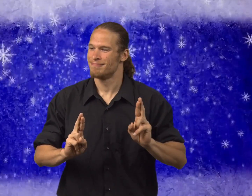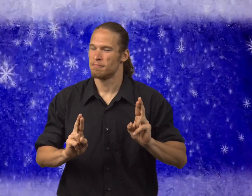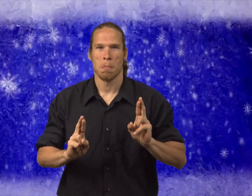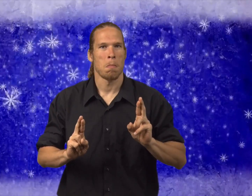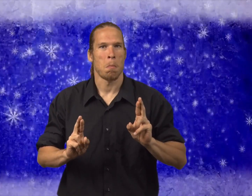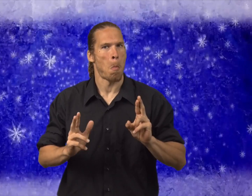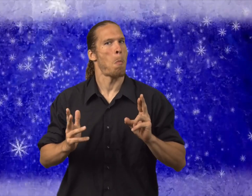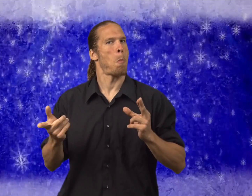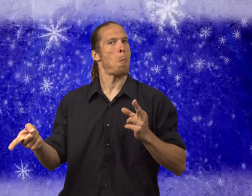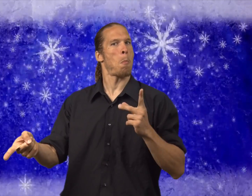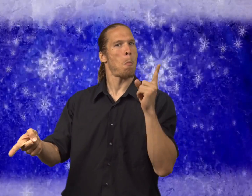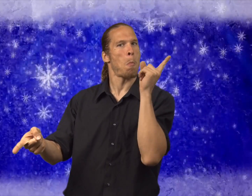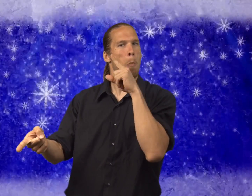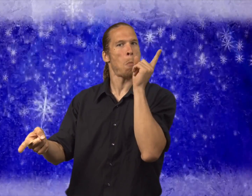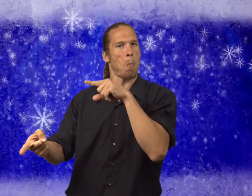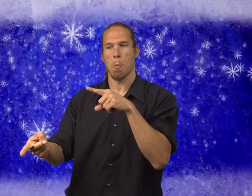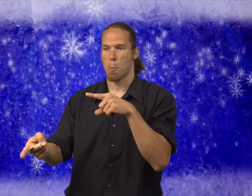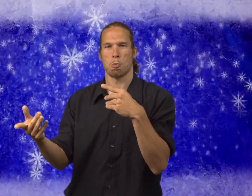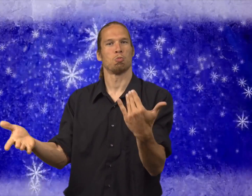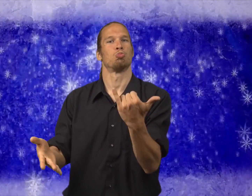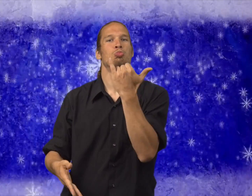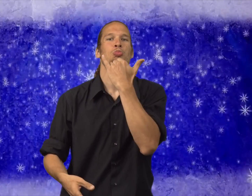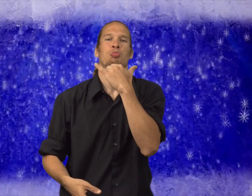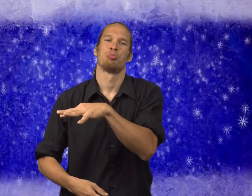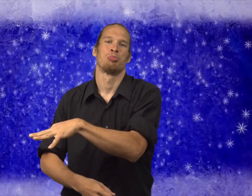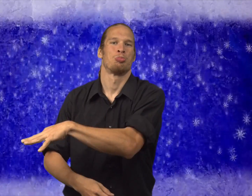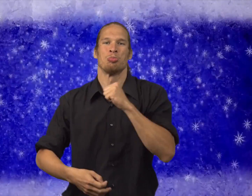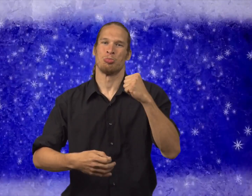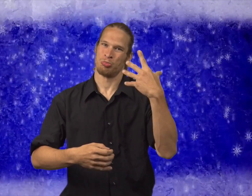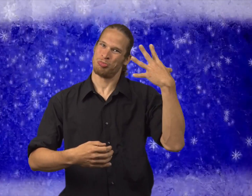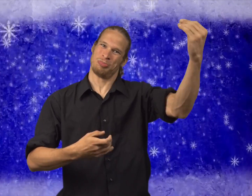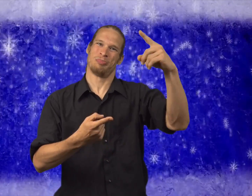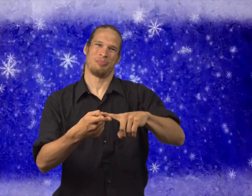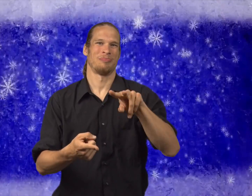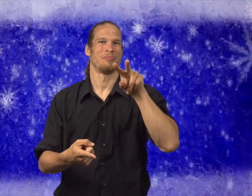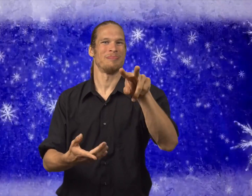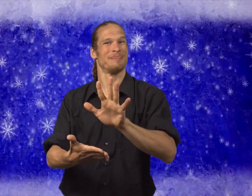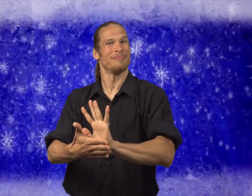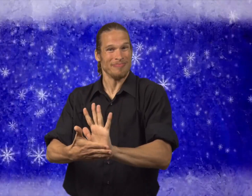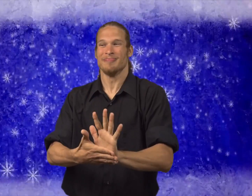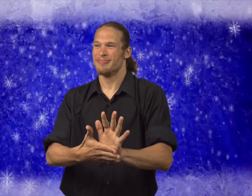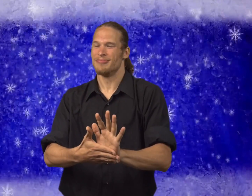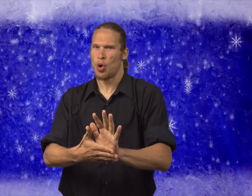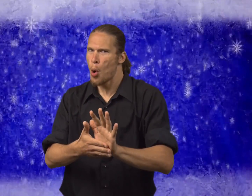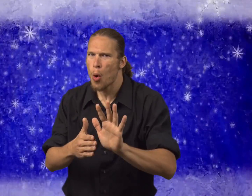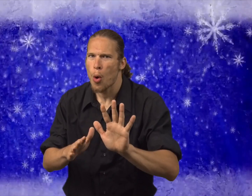And as he was getting ready he decided, "Hey, why not take the mouse with me to go see the movie?"